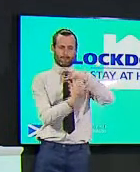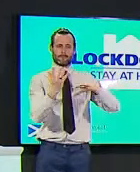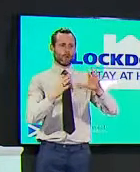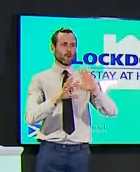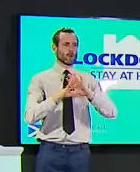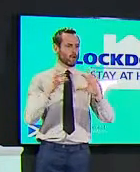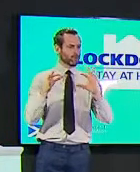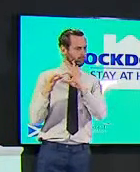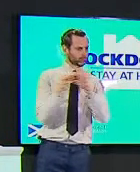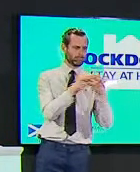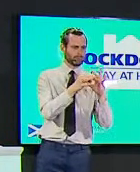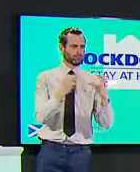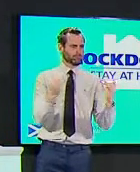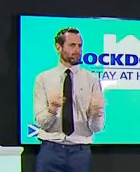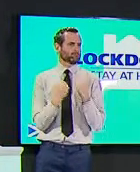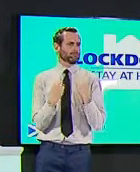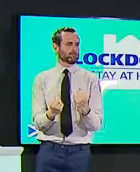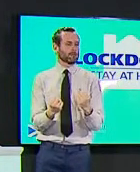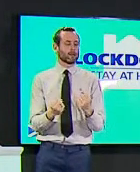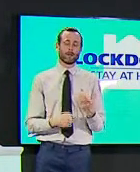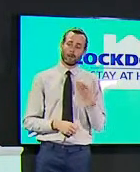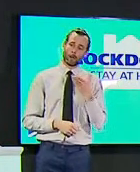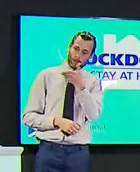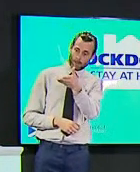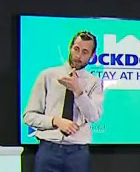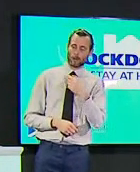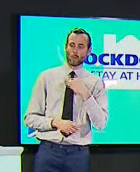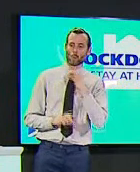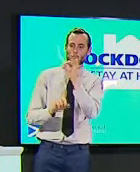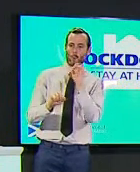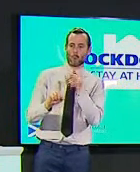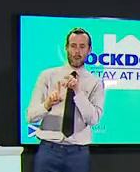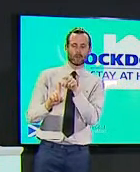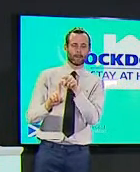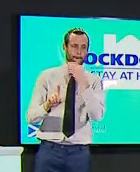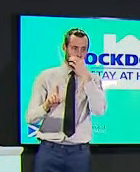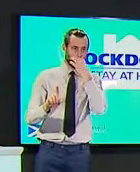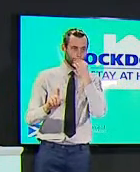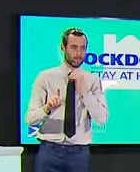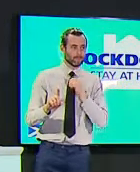were and secondly for professor leitch i'm just wondering um you may have seen calls by douglas